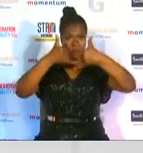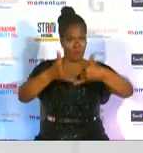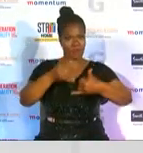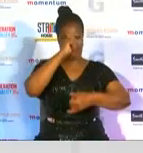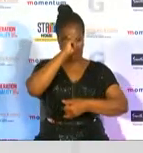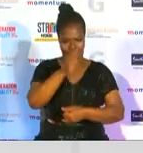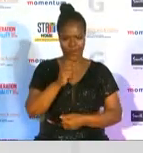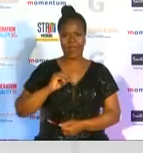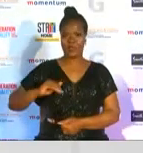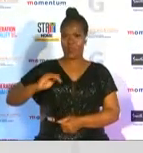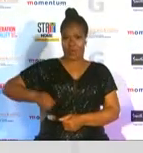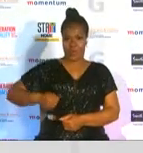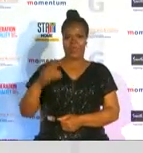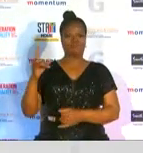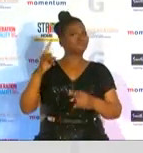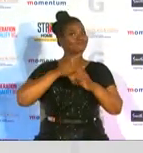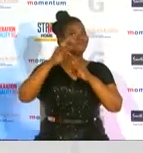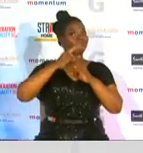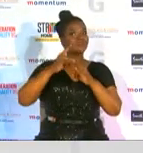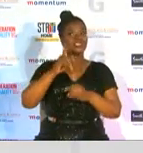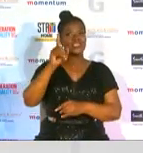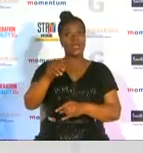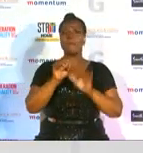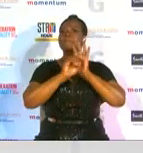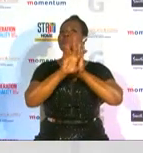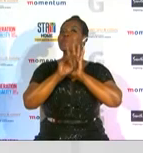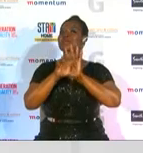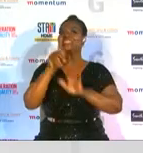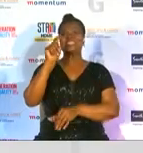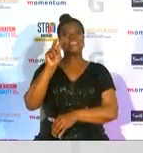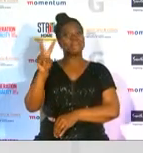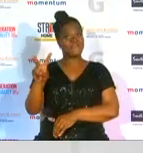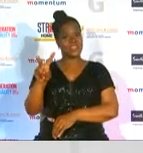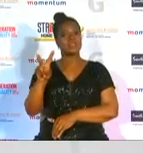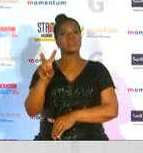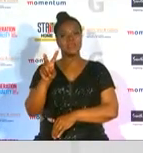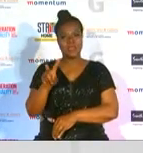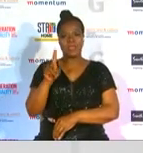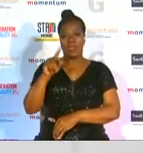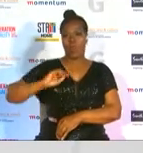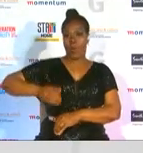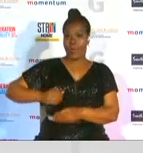broadcasting and leading the way to ensure increased coverage for women's sport in south africa a